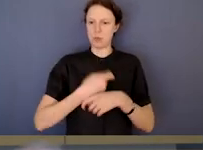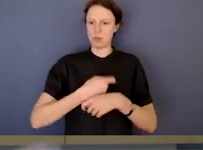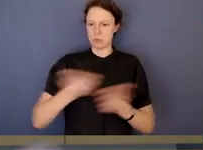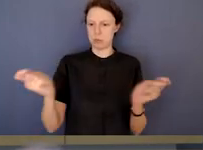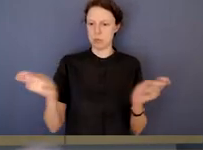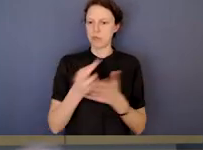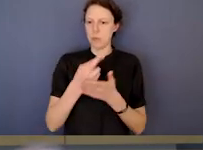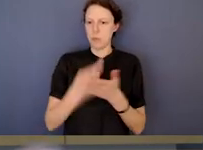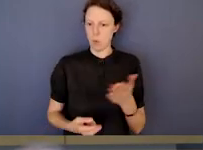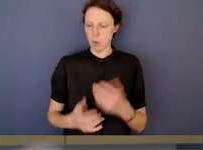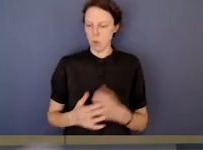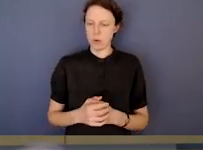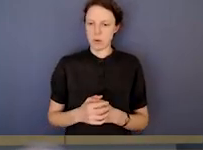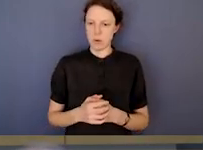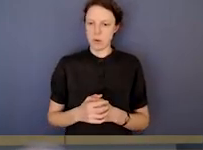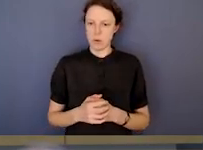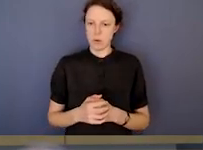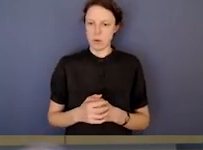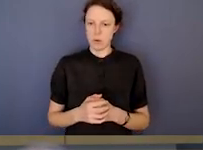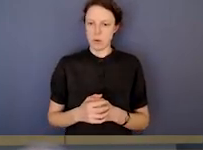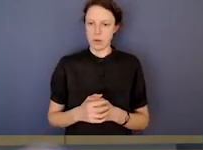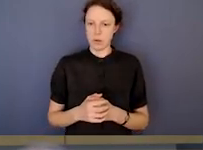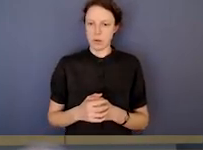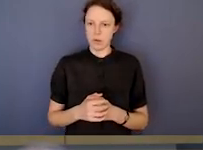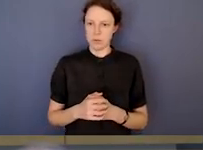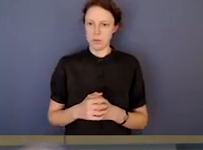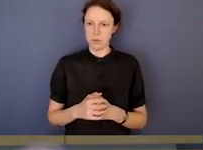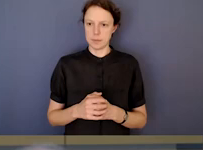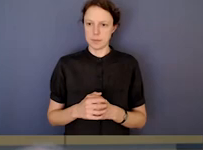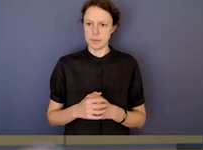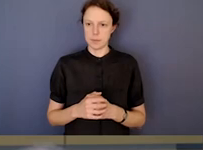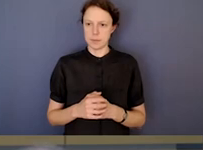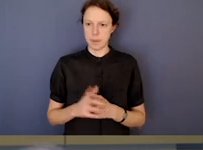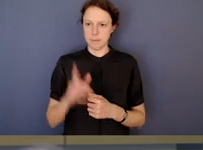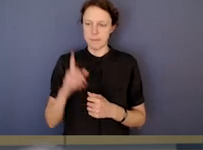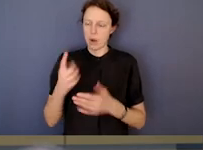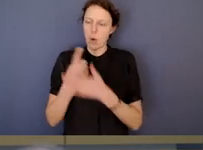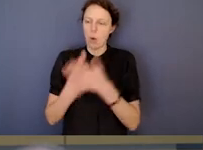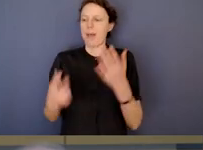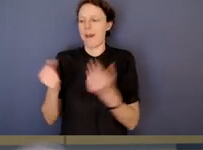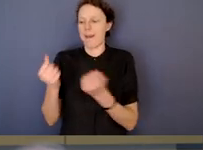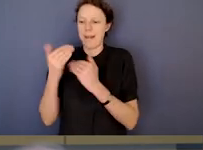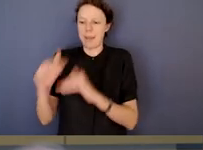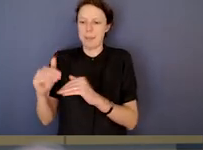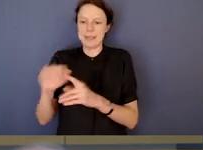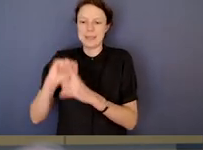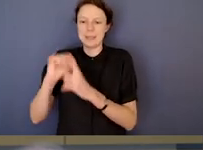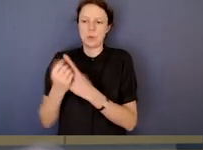But as I think, most know, the circumstances in which we can conduct a public hearing are limited.